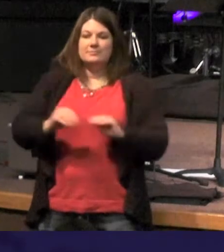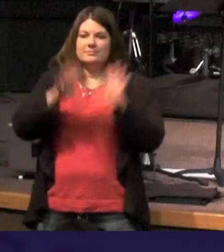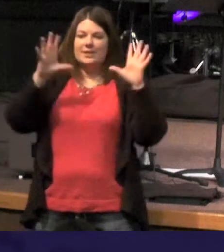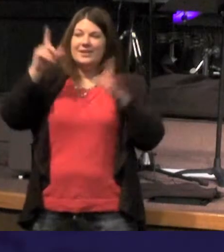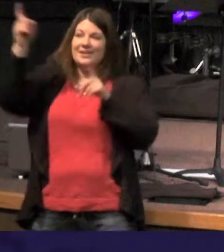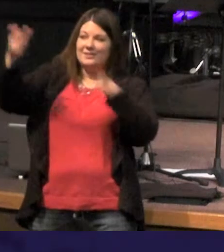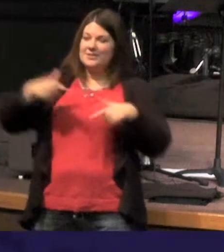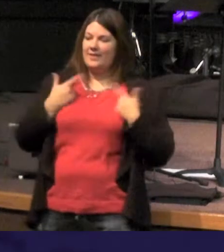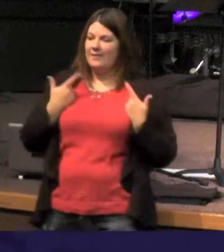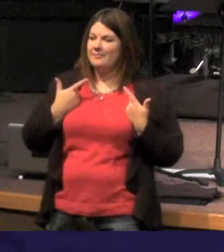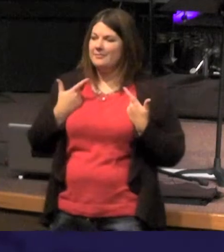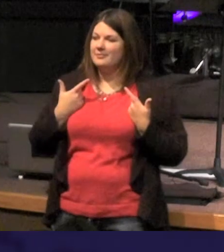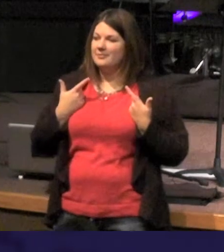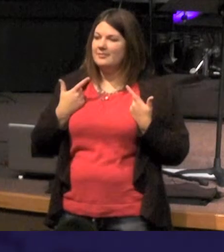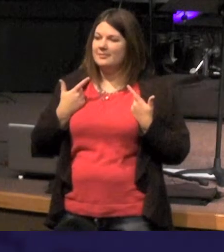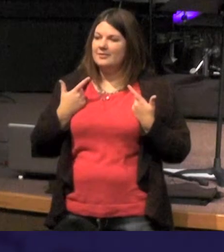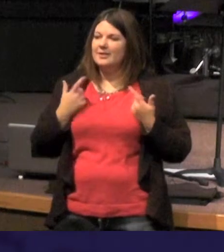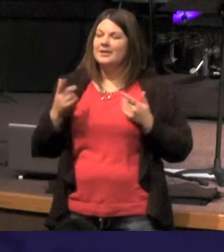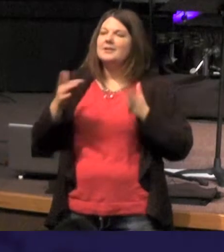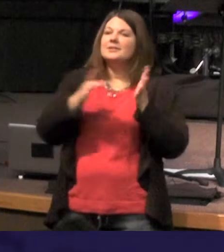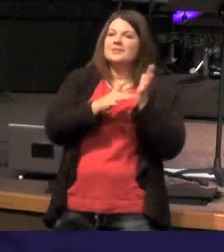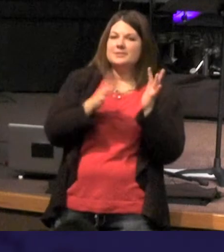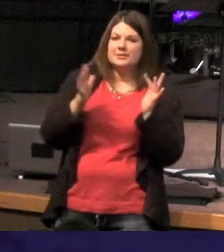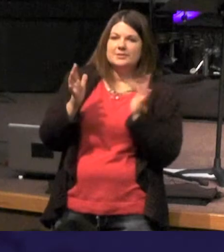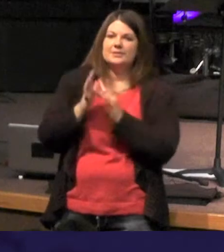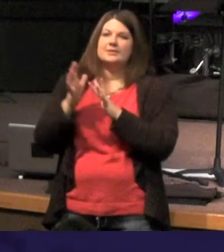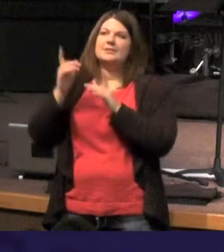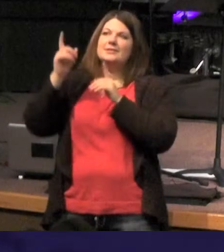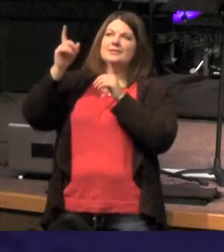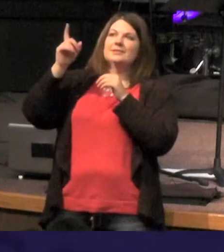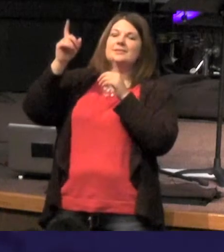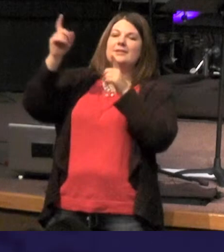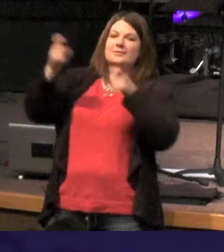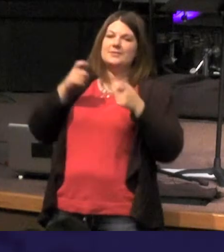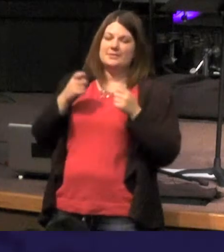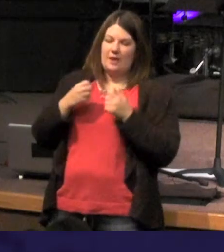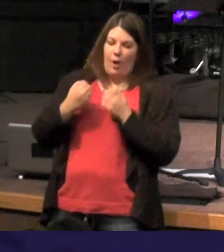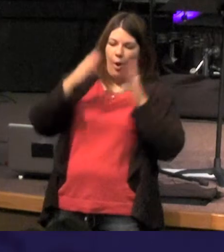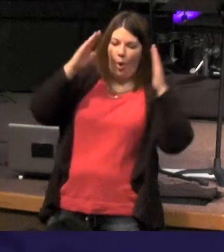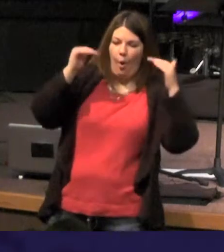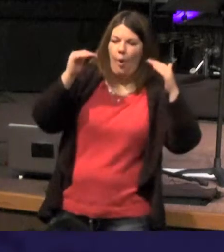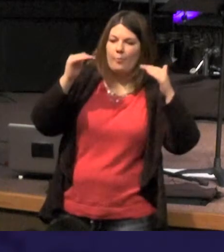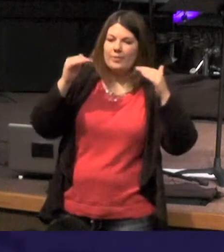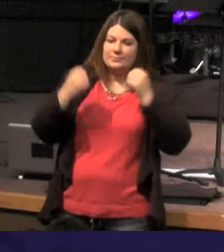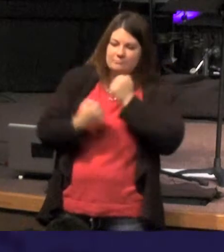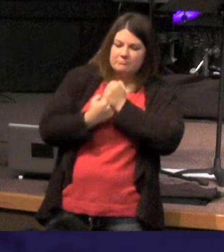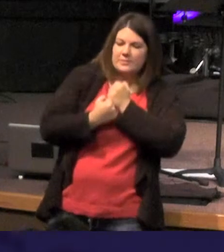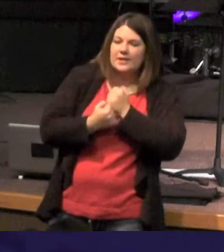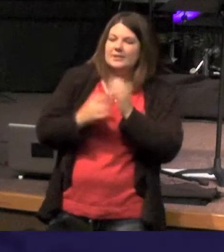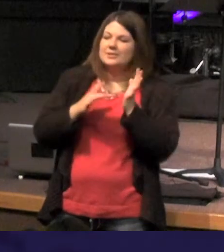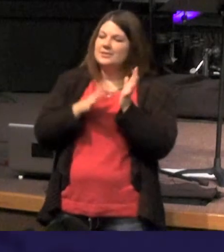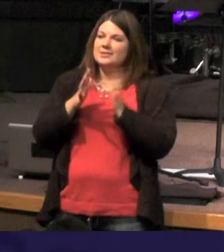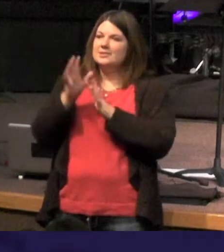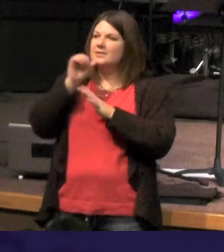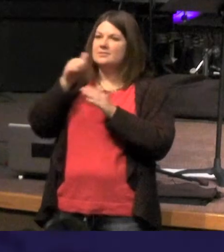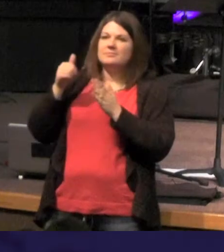in our despair Jesus gives stability provides us with an anchor of hope in Jesus even as we face death or sickness